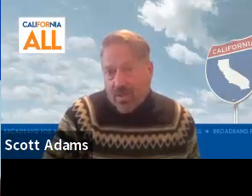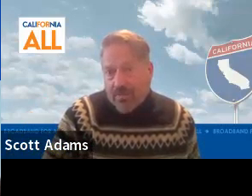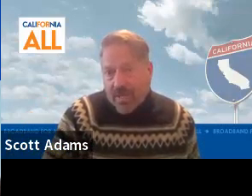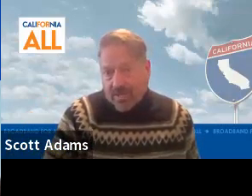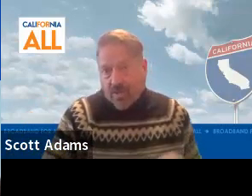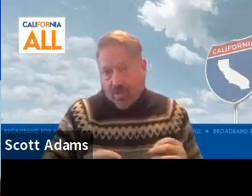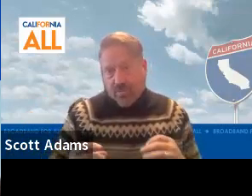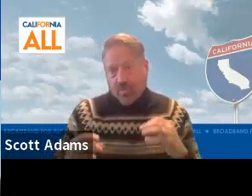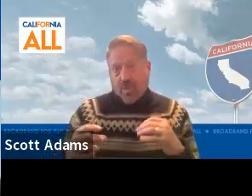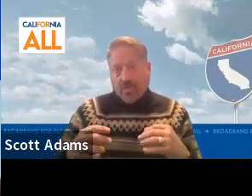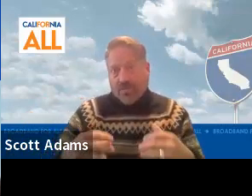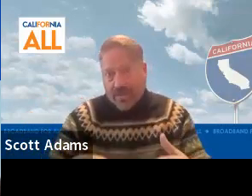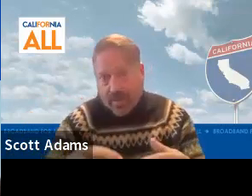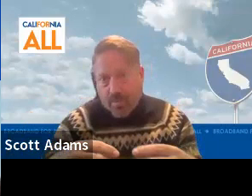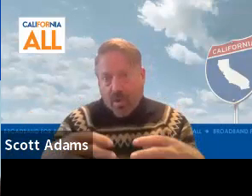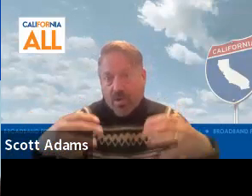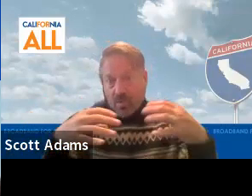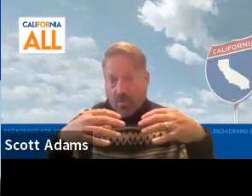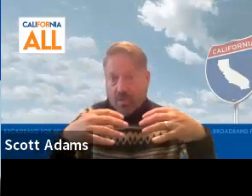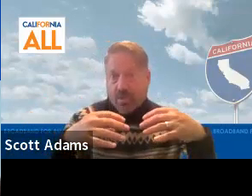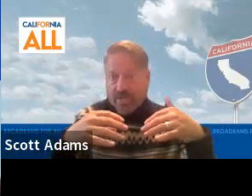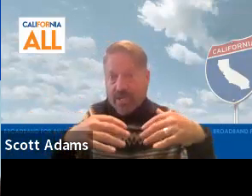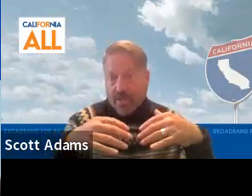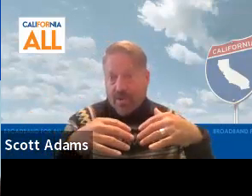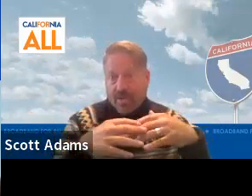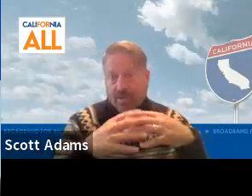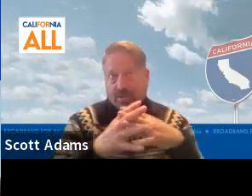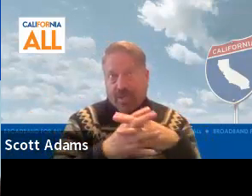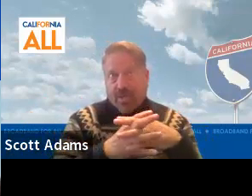and to also say that part of what we're doing here is.